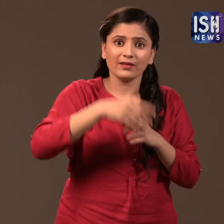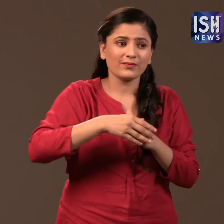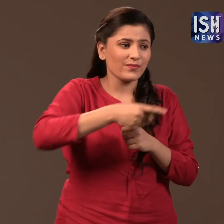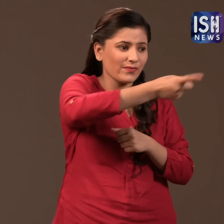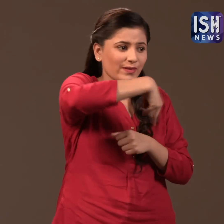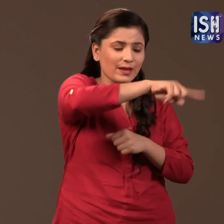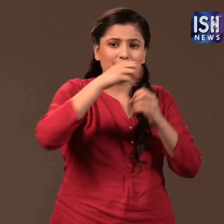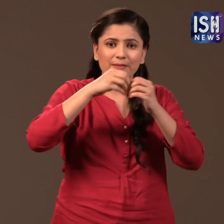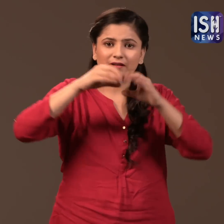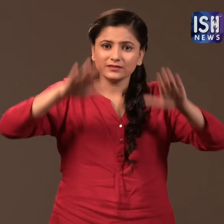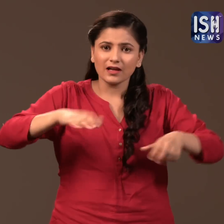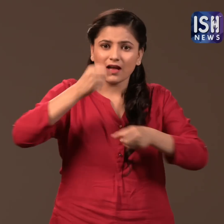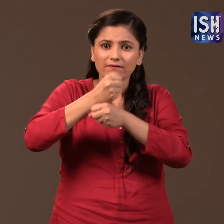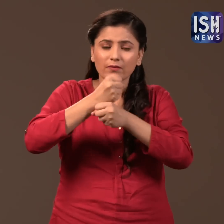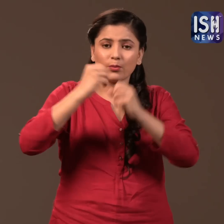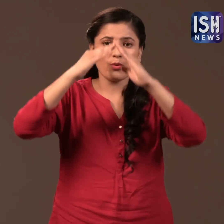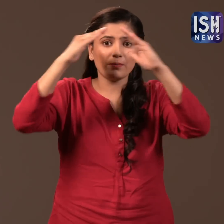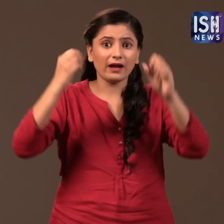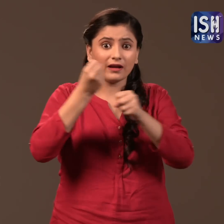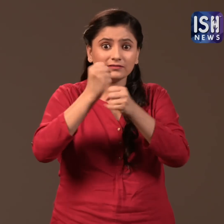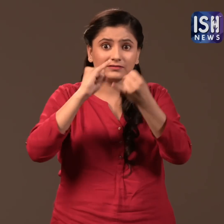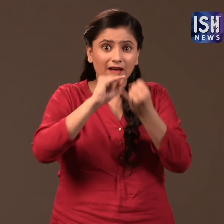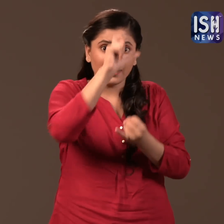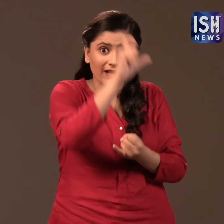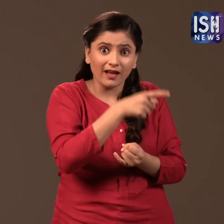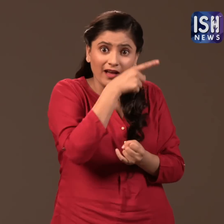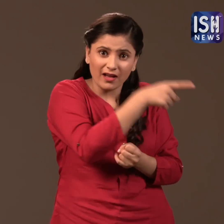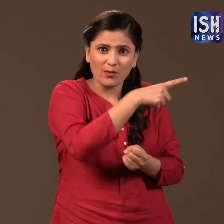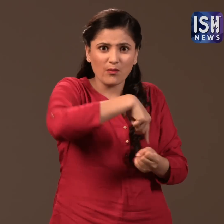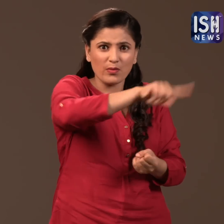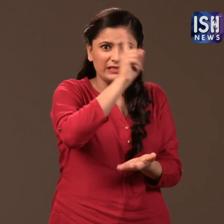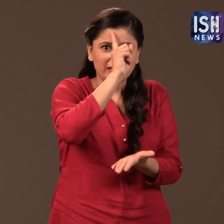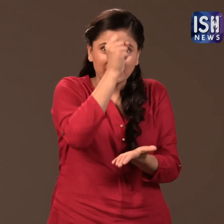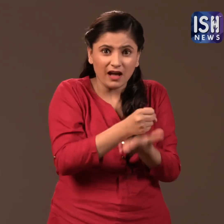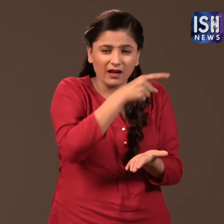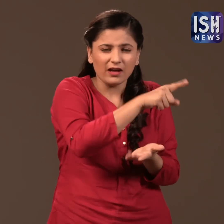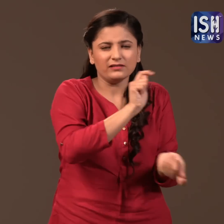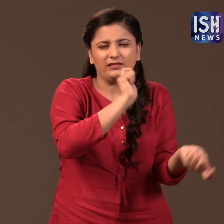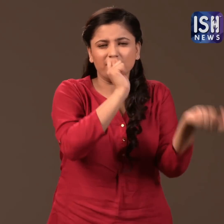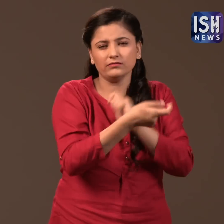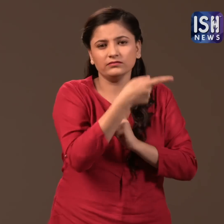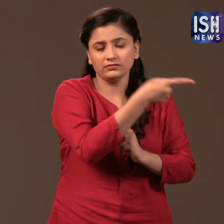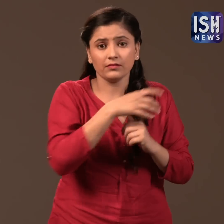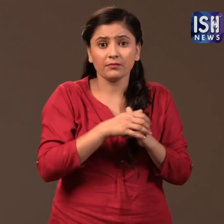to change the British Home Secretary's decision.